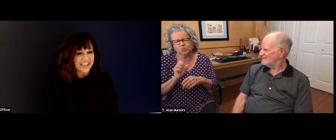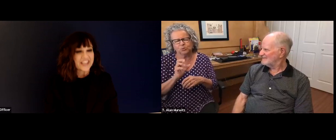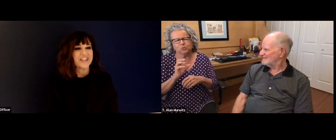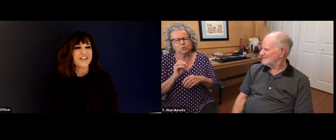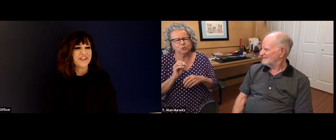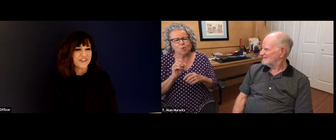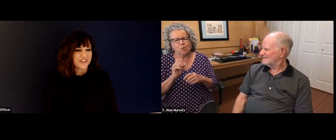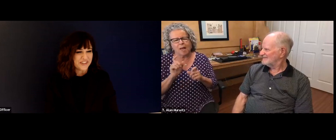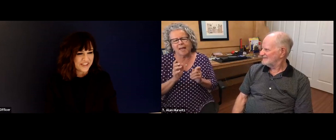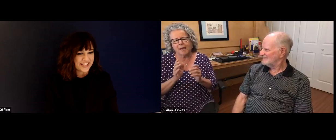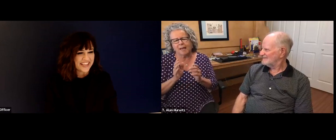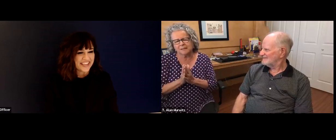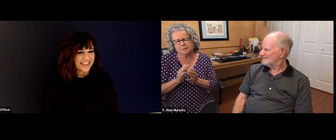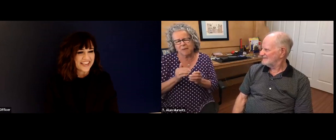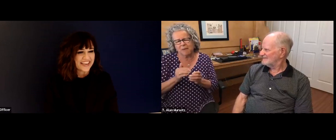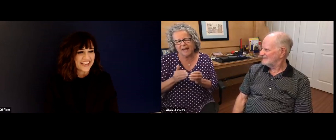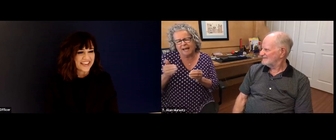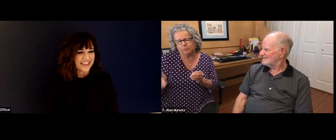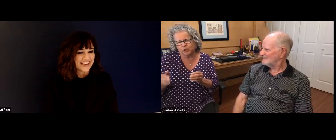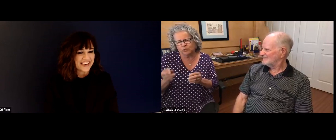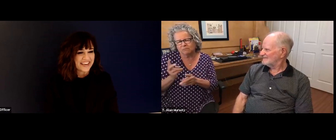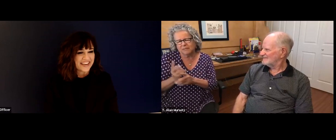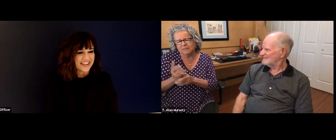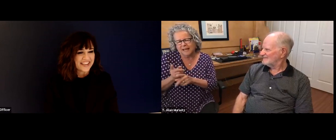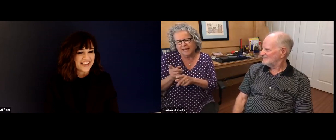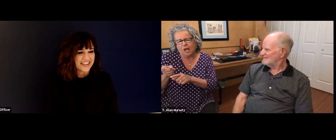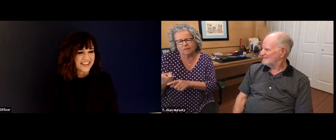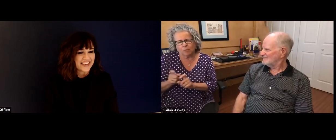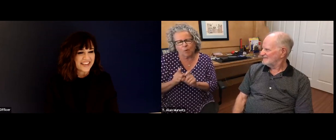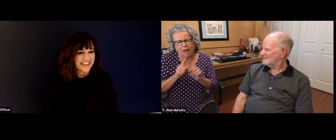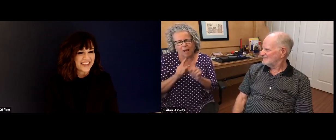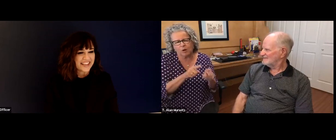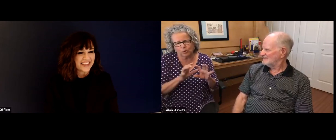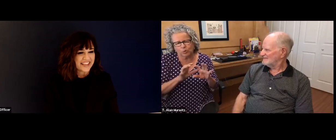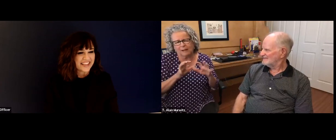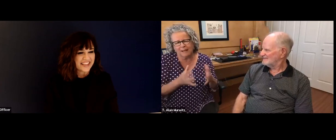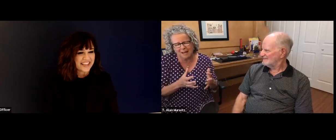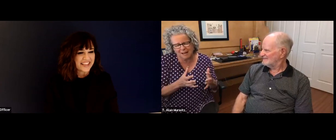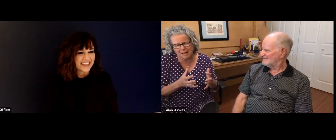and sat in on this class. And at that time, we had it was almost